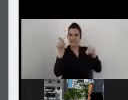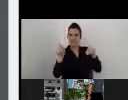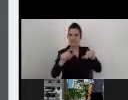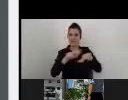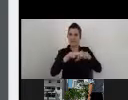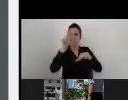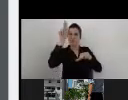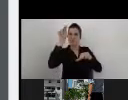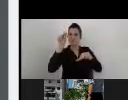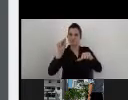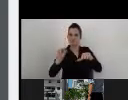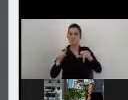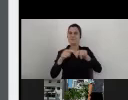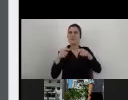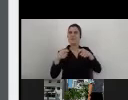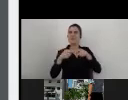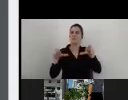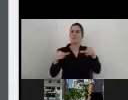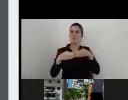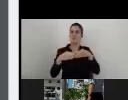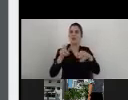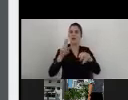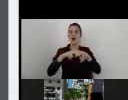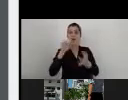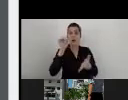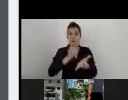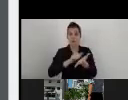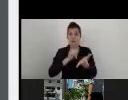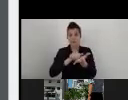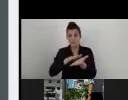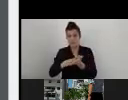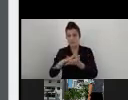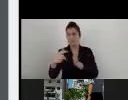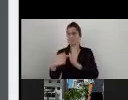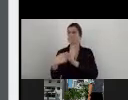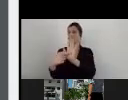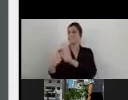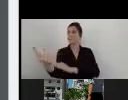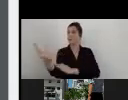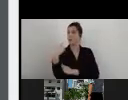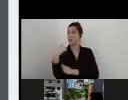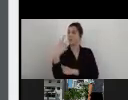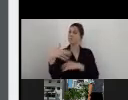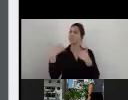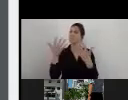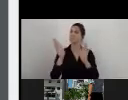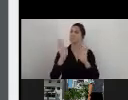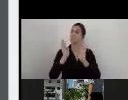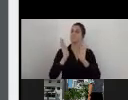So when you print it to present it to your client, it will be very nicely ordered